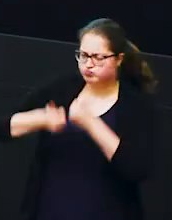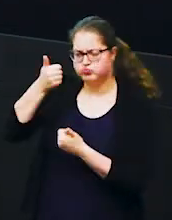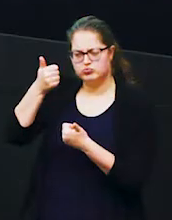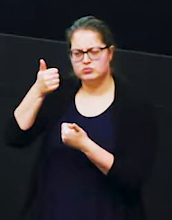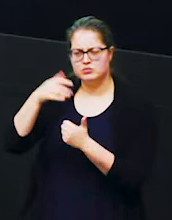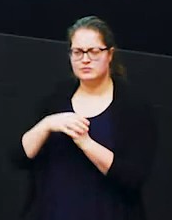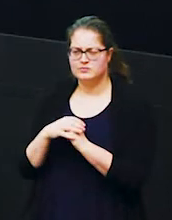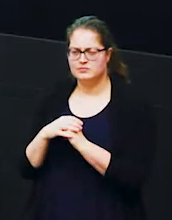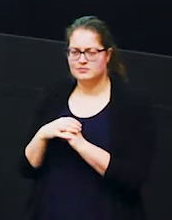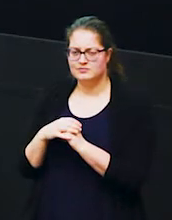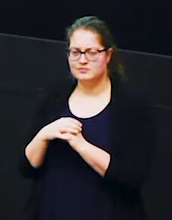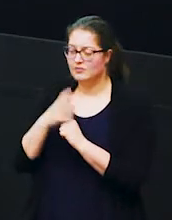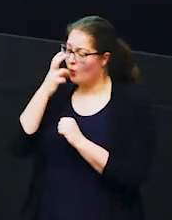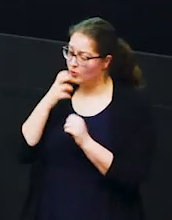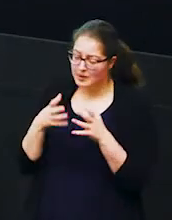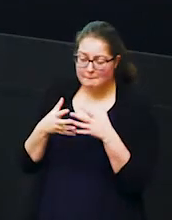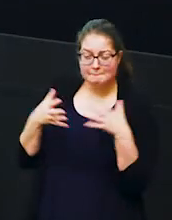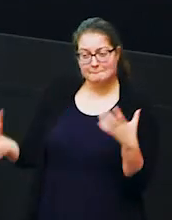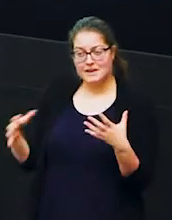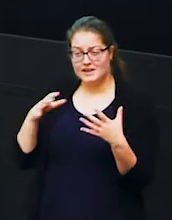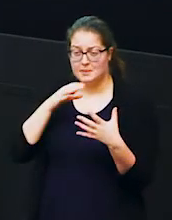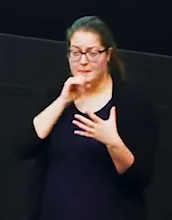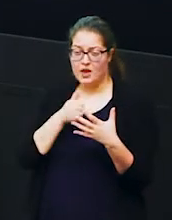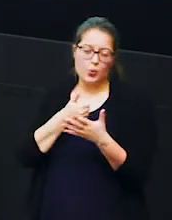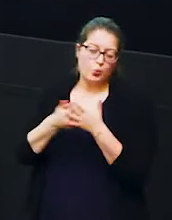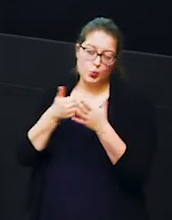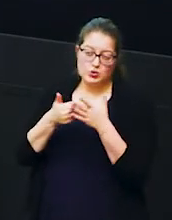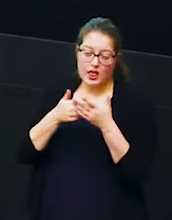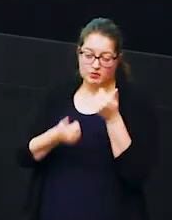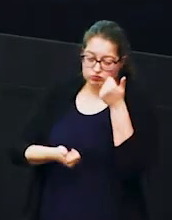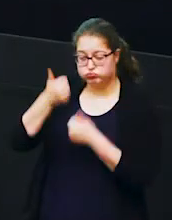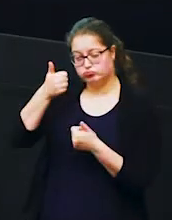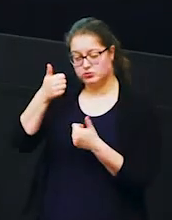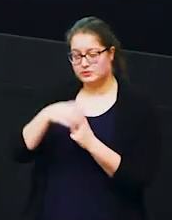the oldest biggest males tend to be the most dominant the strongest so they're the boss